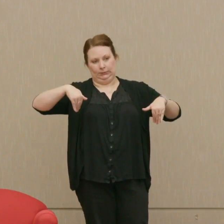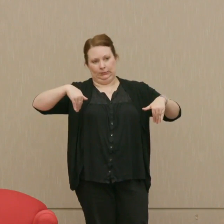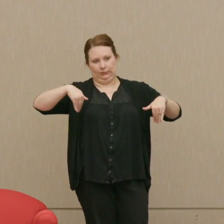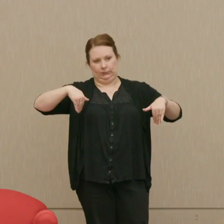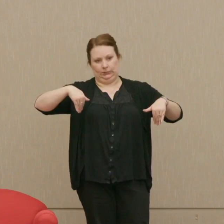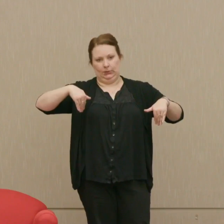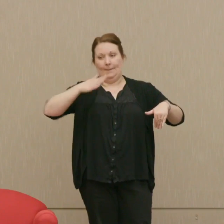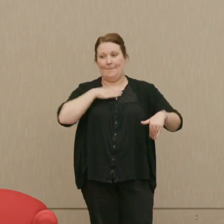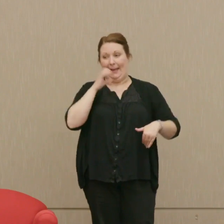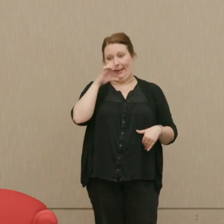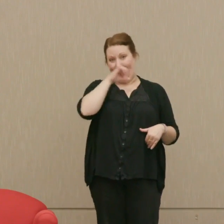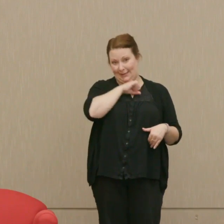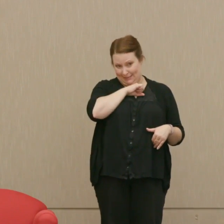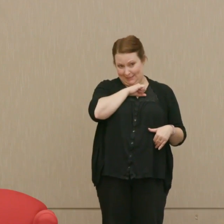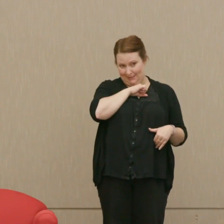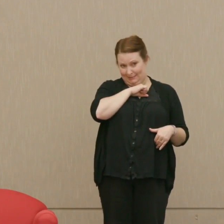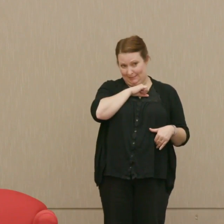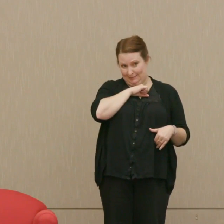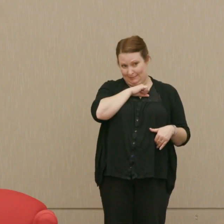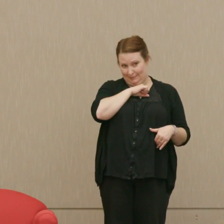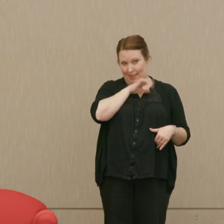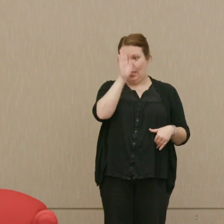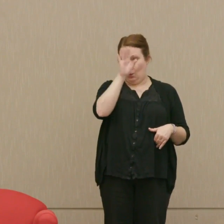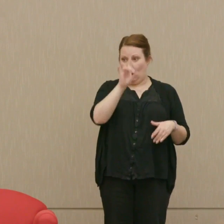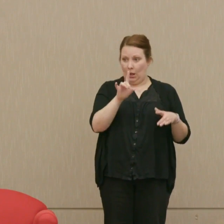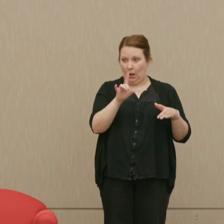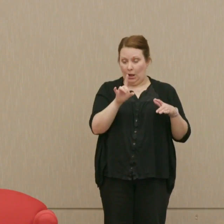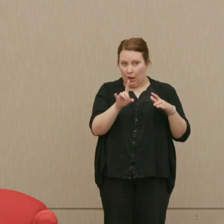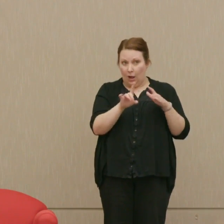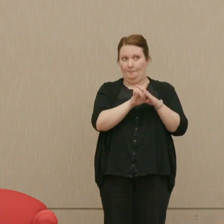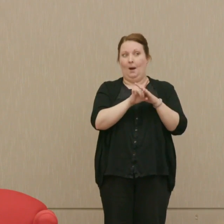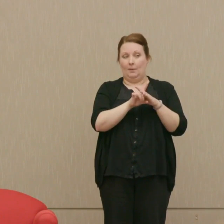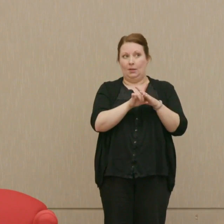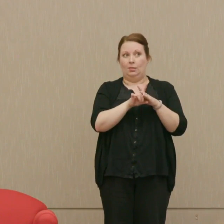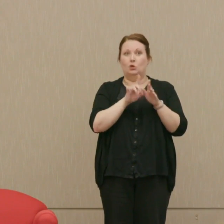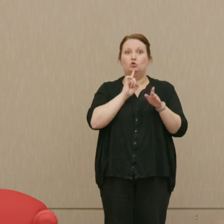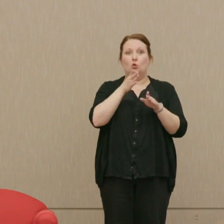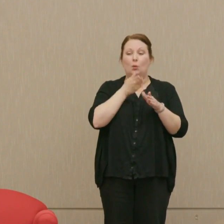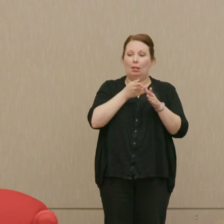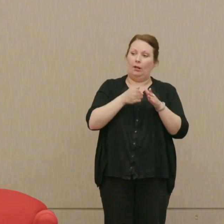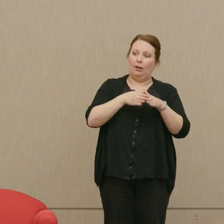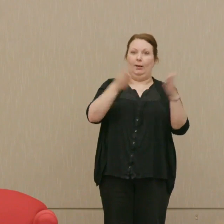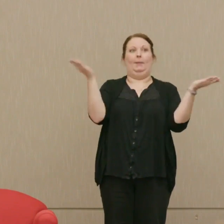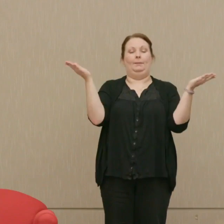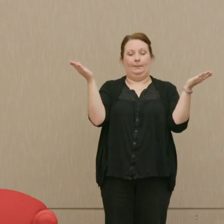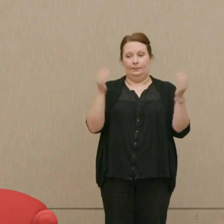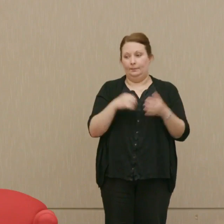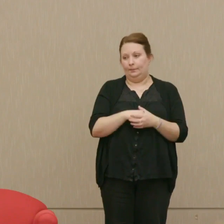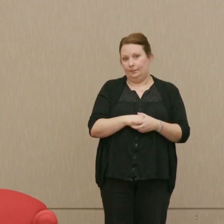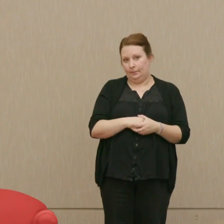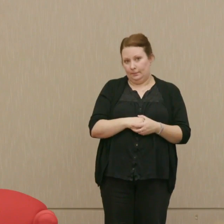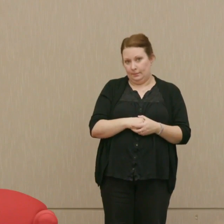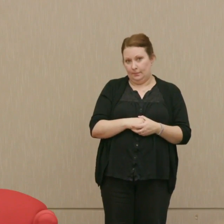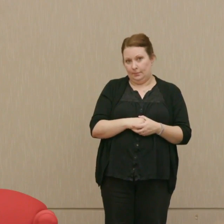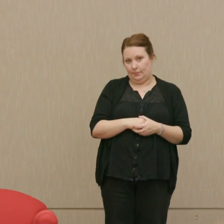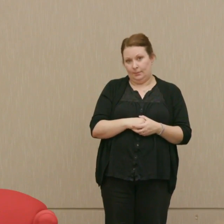My guess will be that it will come out, for what it's worth, and again, there's an ironic